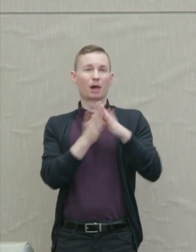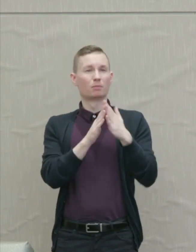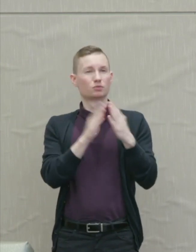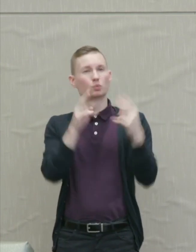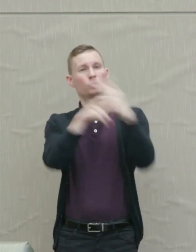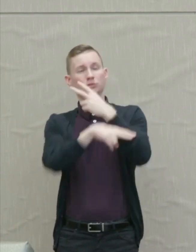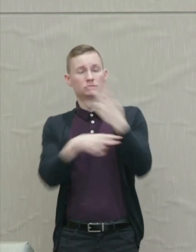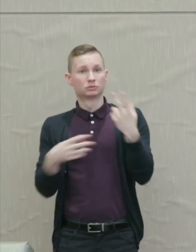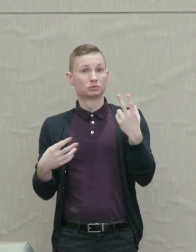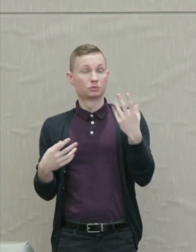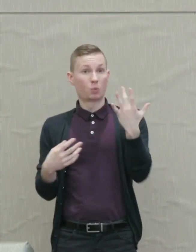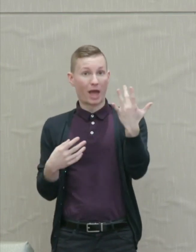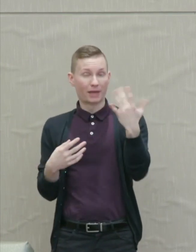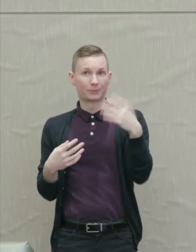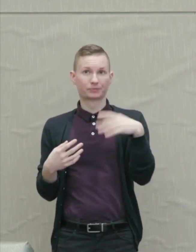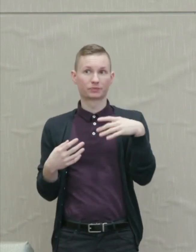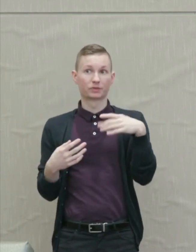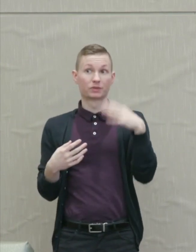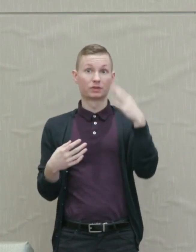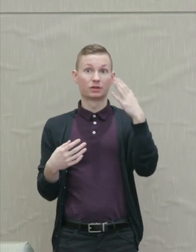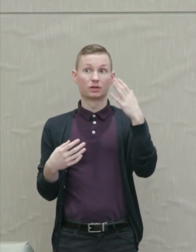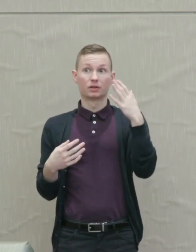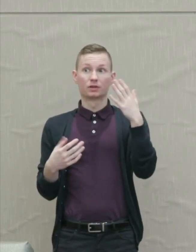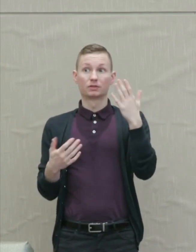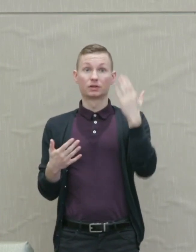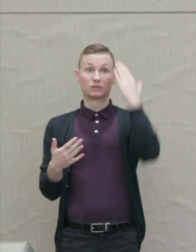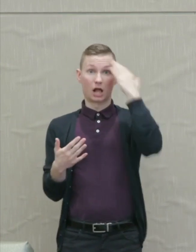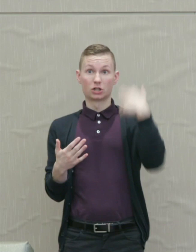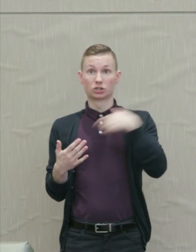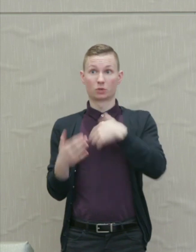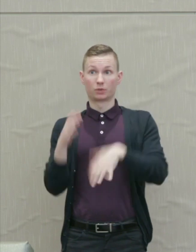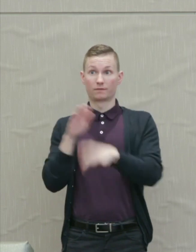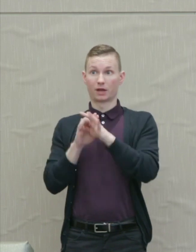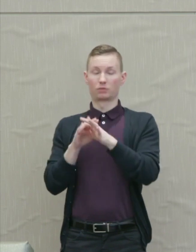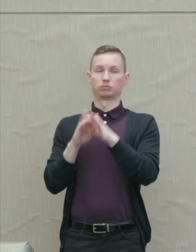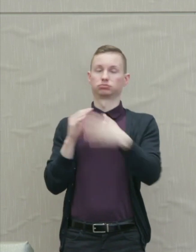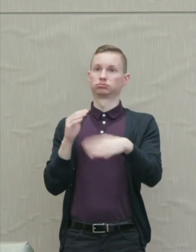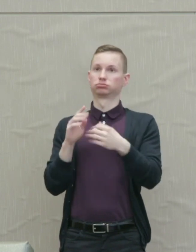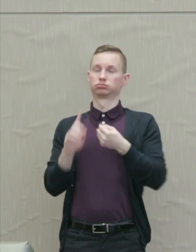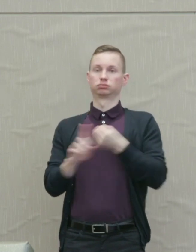since the knowledge that we're going to die hits us hard at some point and that makes